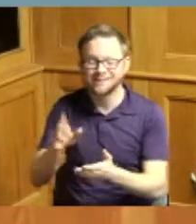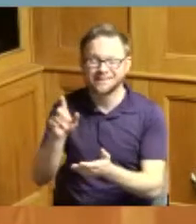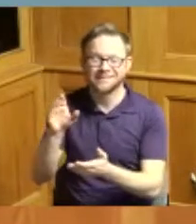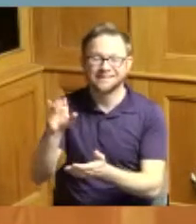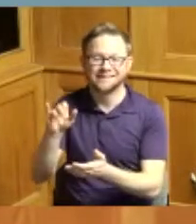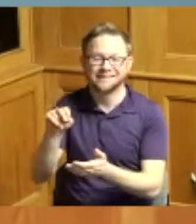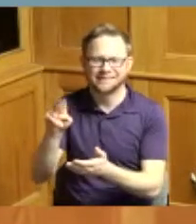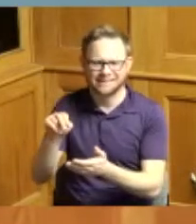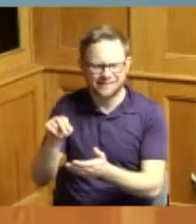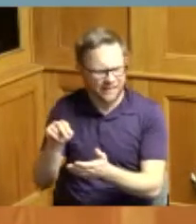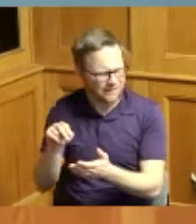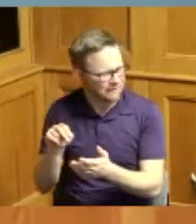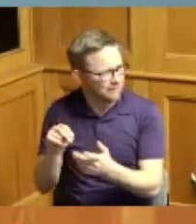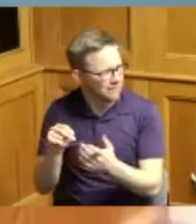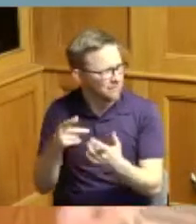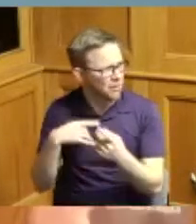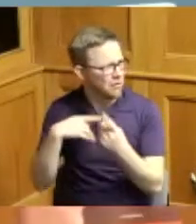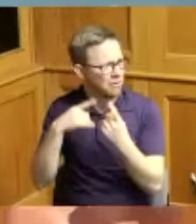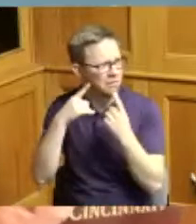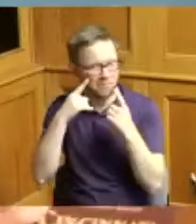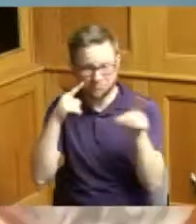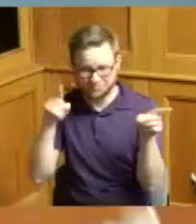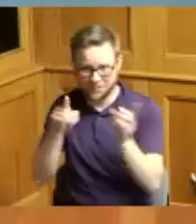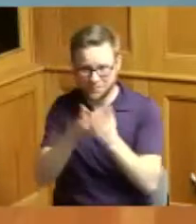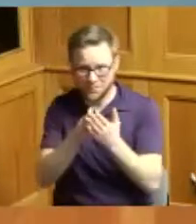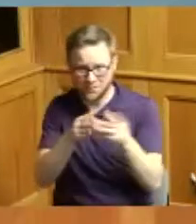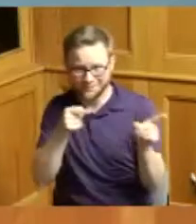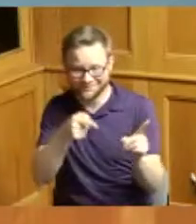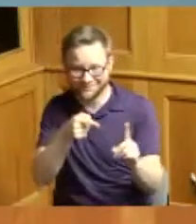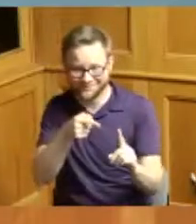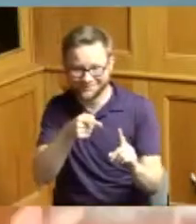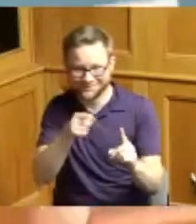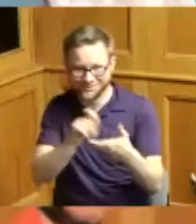this is is it right here yeah let me hold it up better